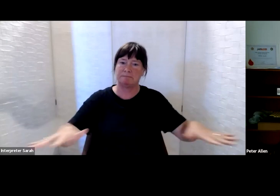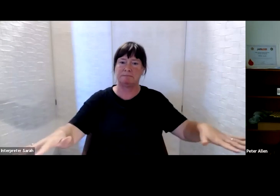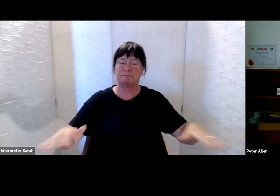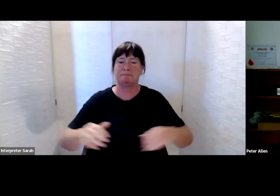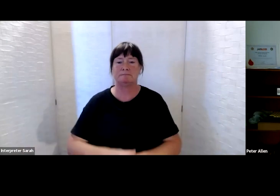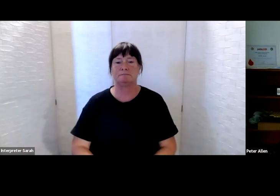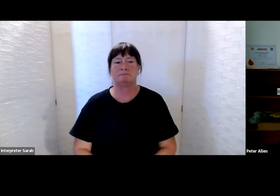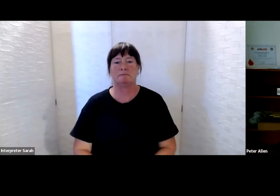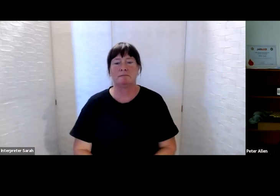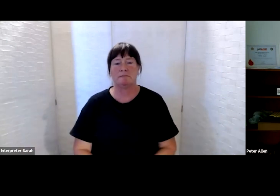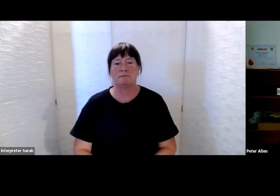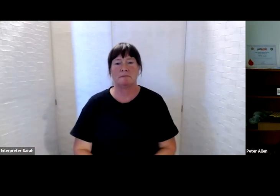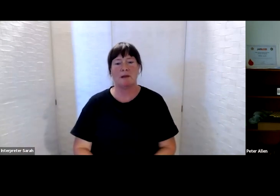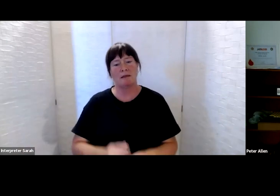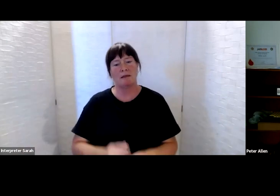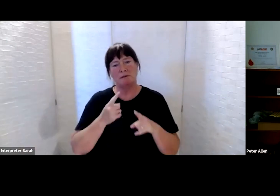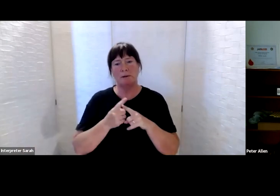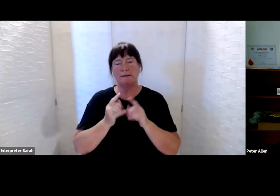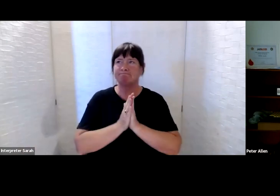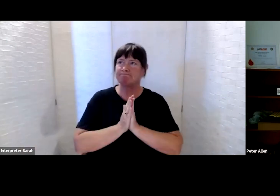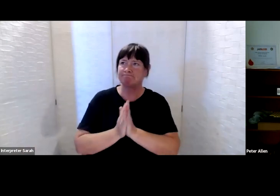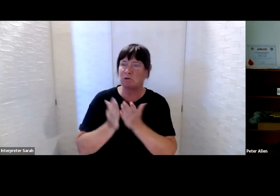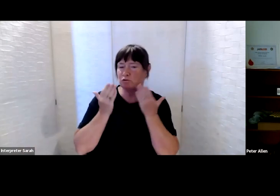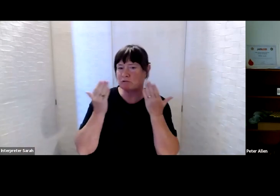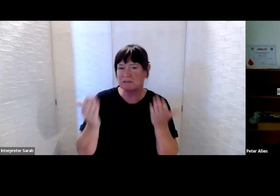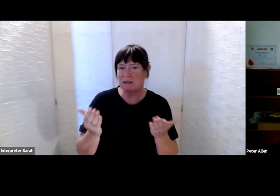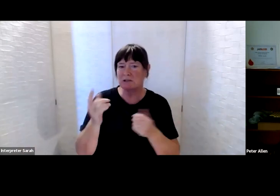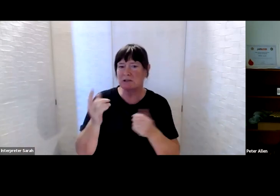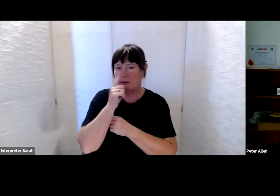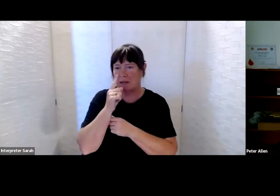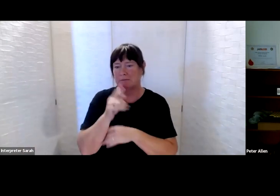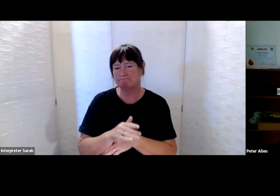So that was just a quick paying of respects to those people who have lost their lives during Gabrielle